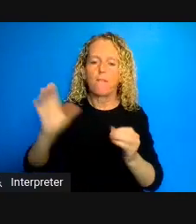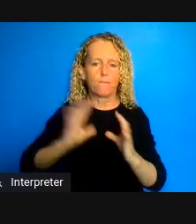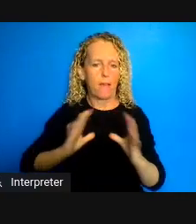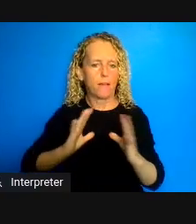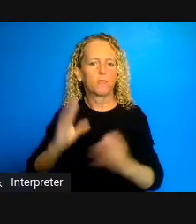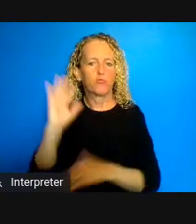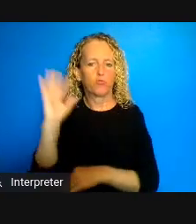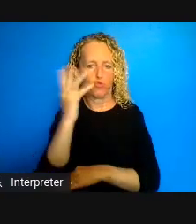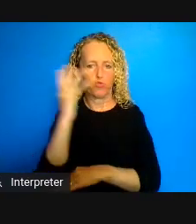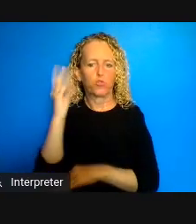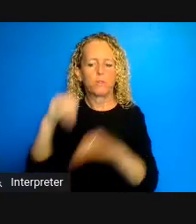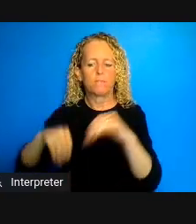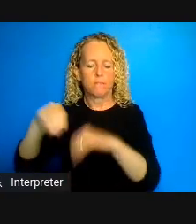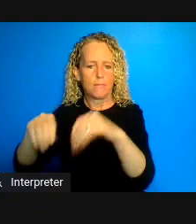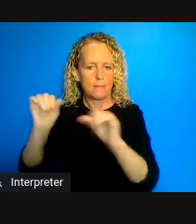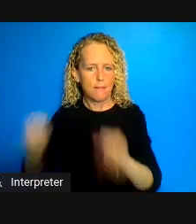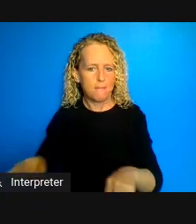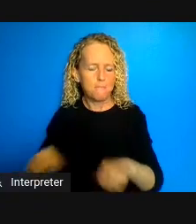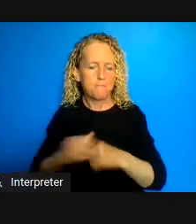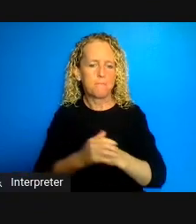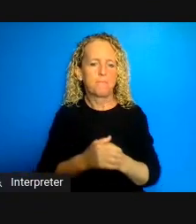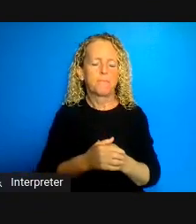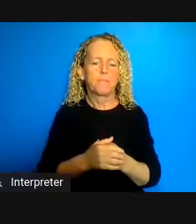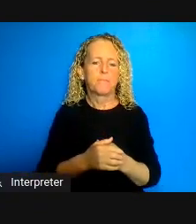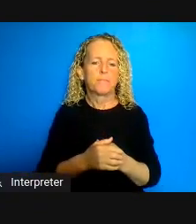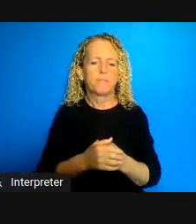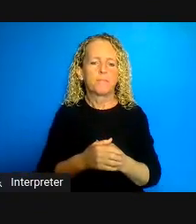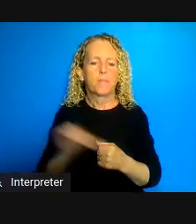things that we've been seeing here it's a Nova Scotian communities as well is